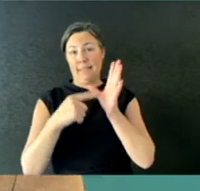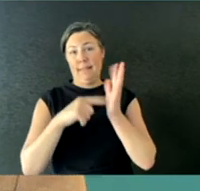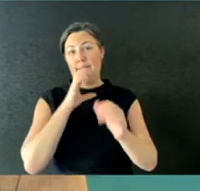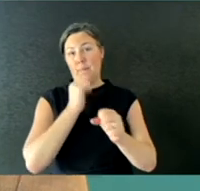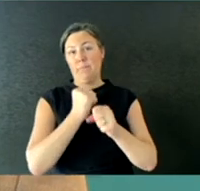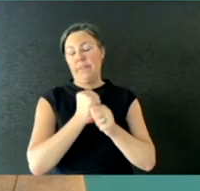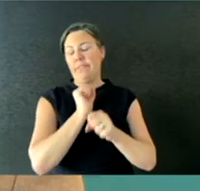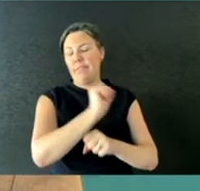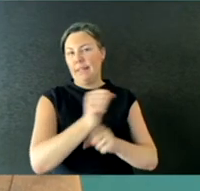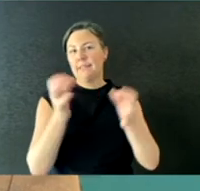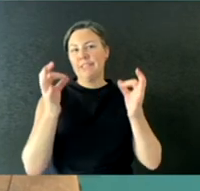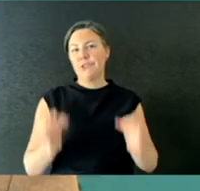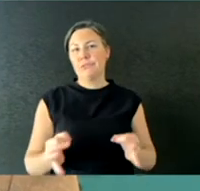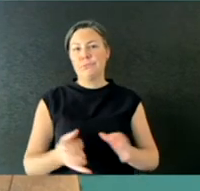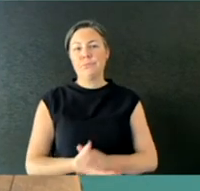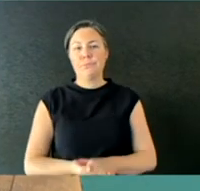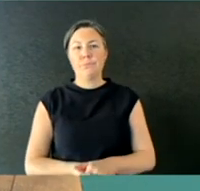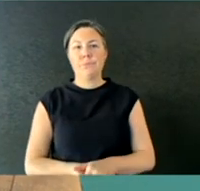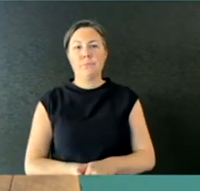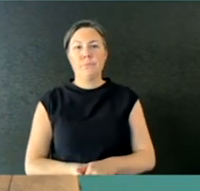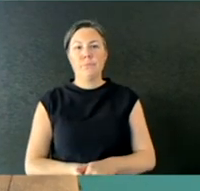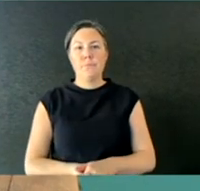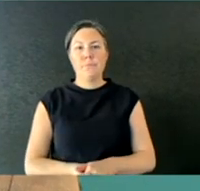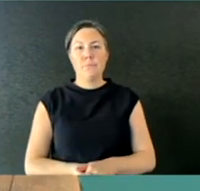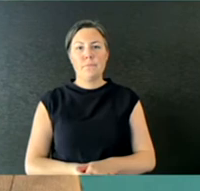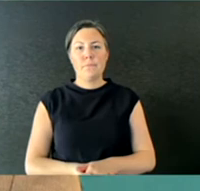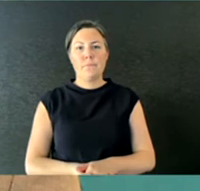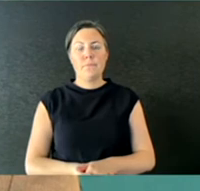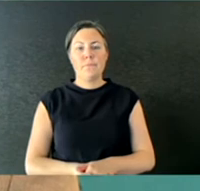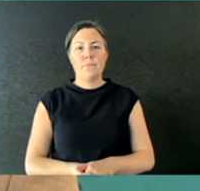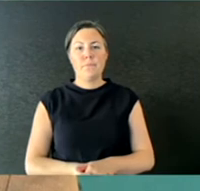QUESTION: At the start of the pandemic, when the national restrictions came in we heard that it was